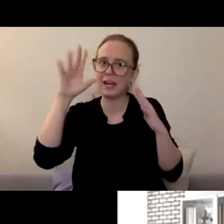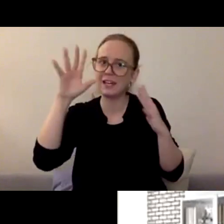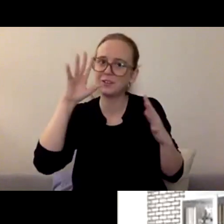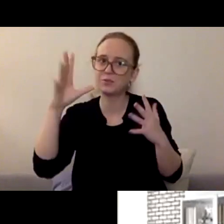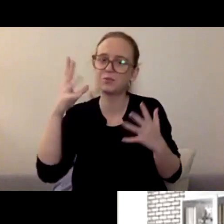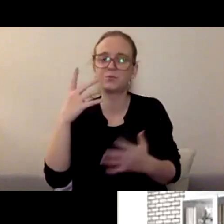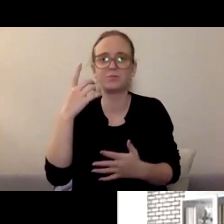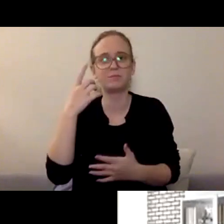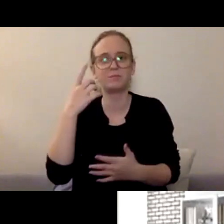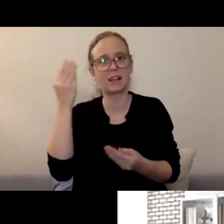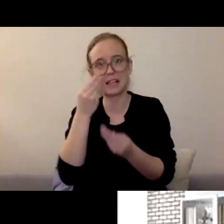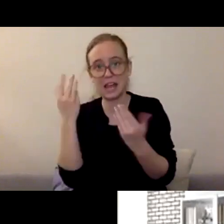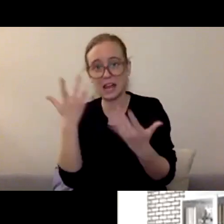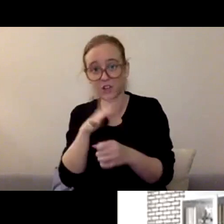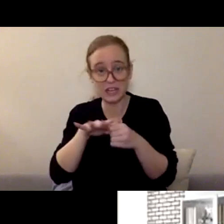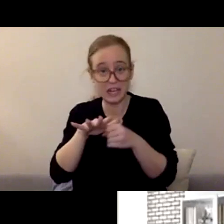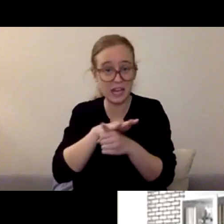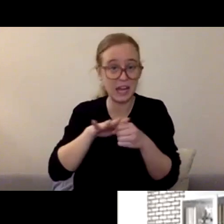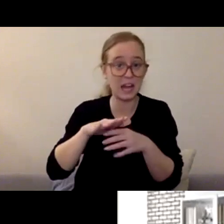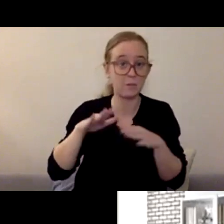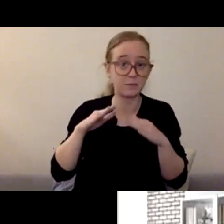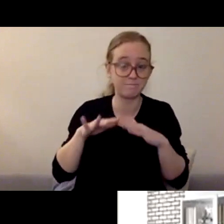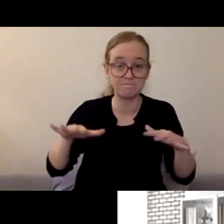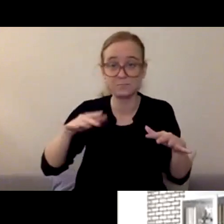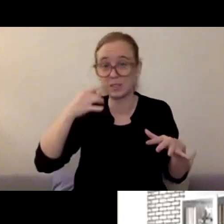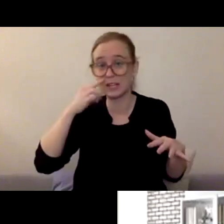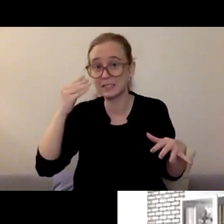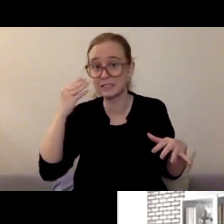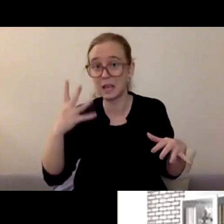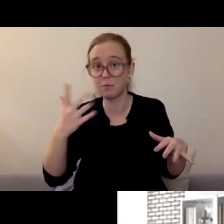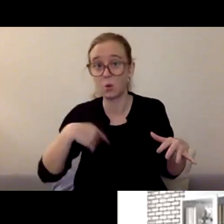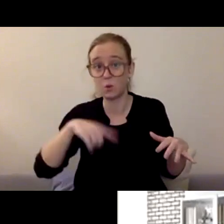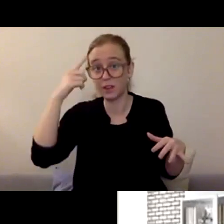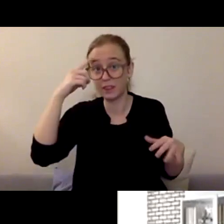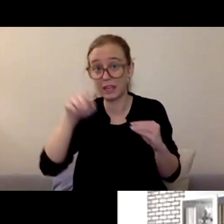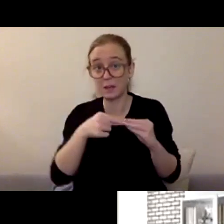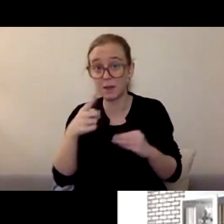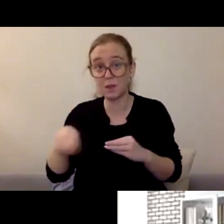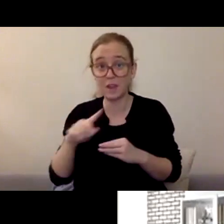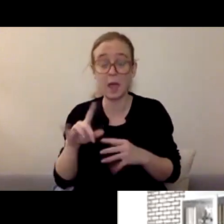and connect with them in a way that continues to keep us all safe. So those are my two cents.